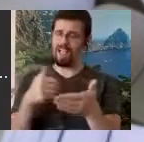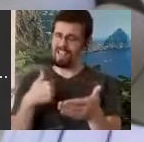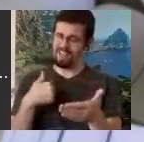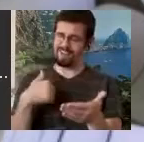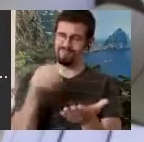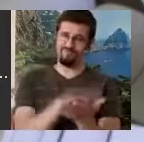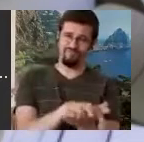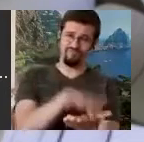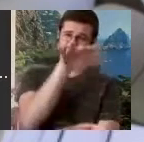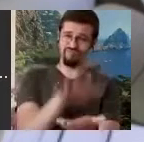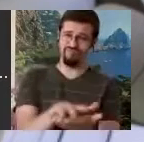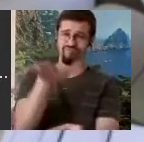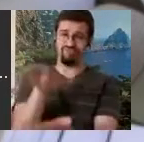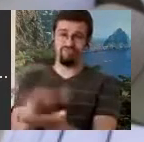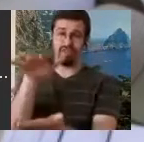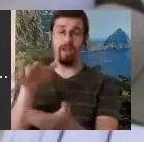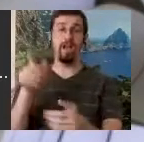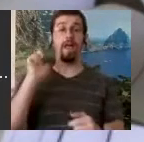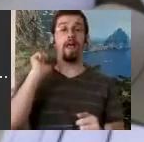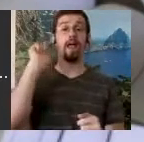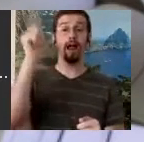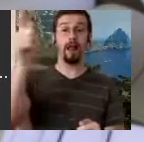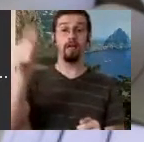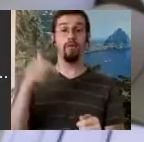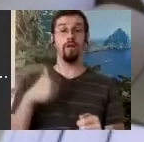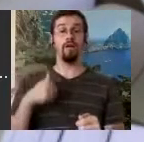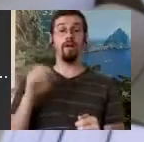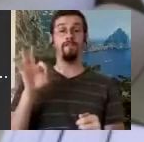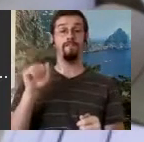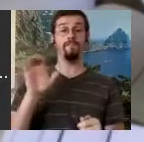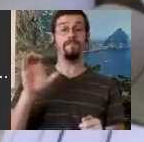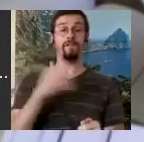on when i was a faculty member of the Boston Conservatory of Music in Boston